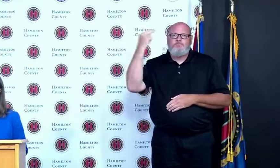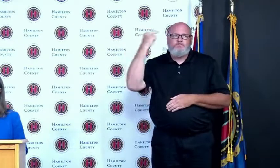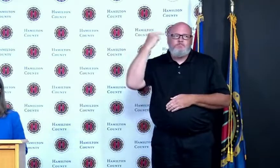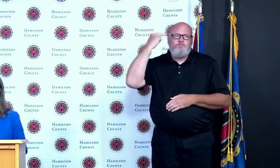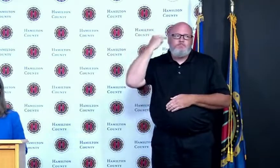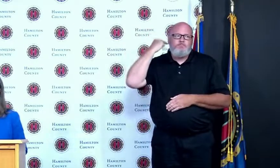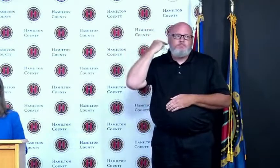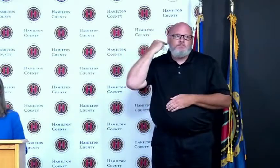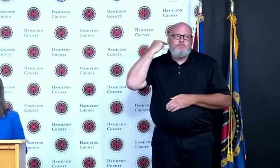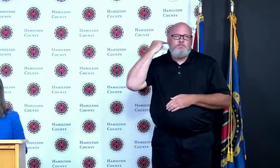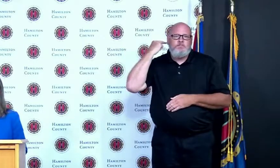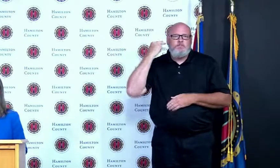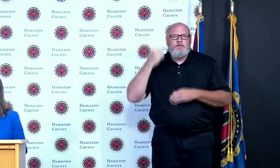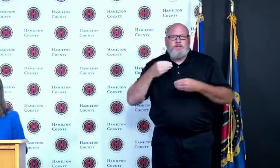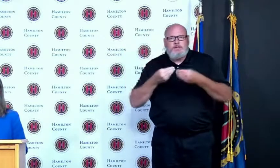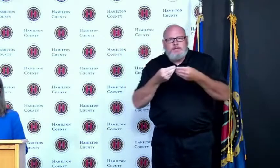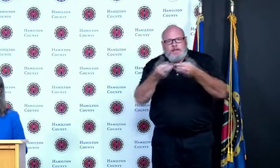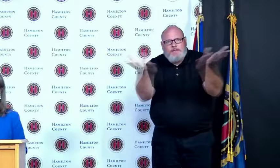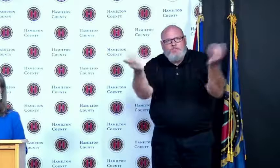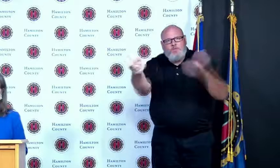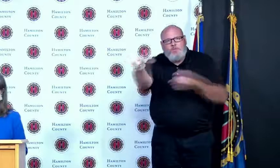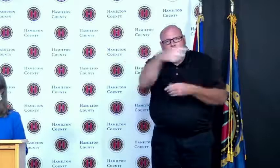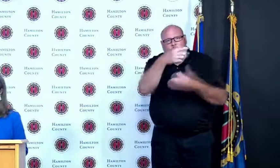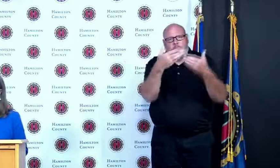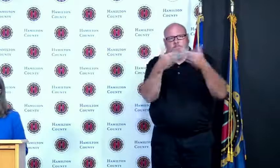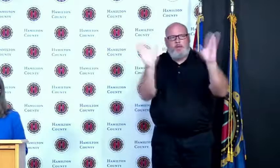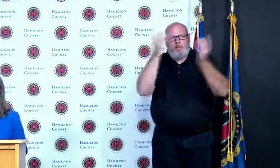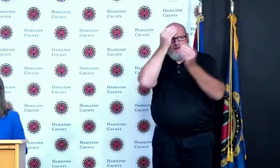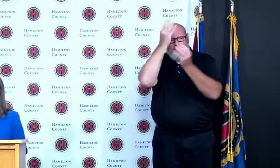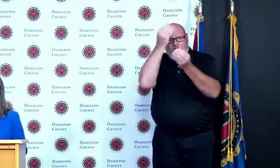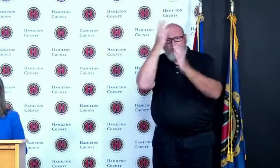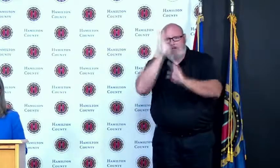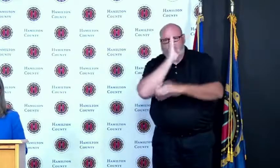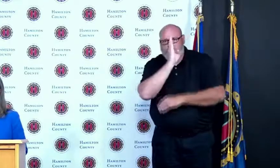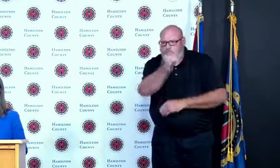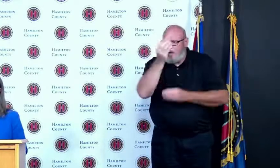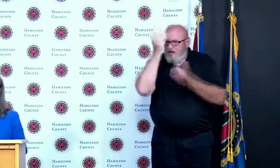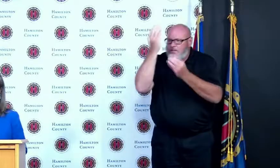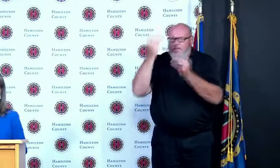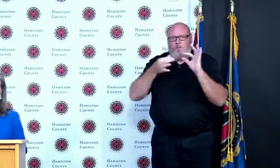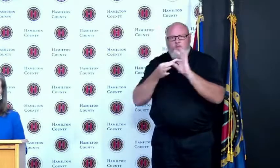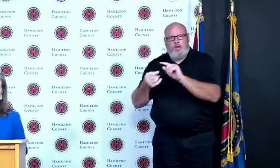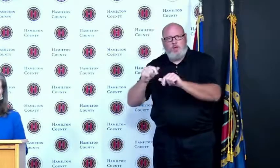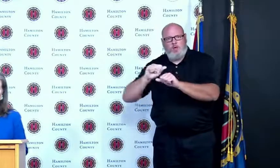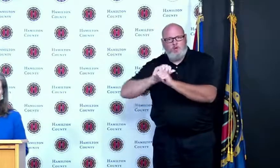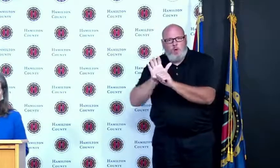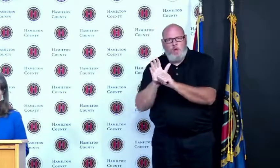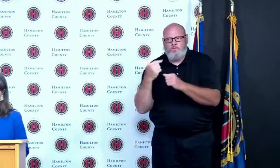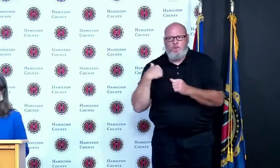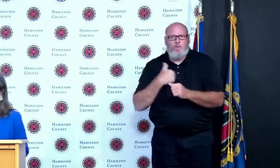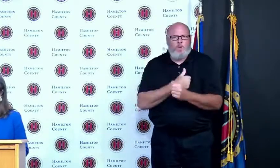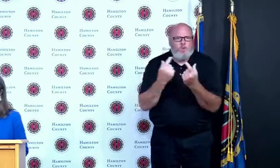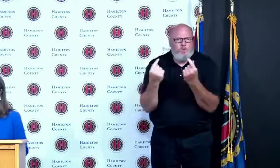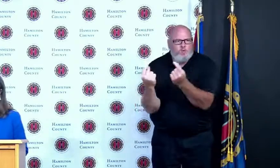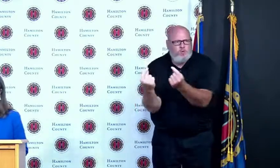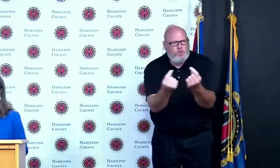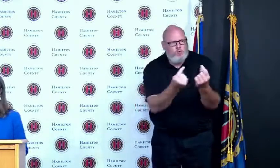about Covid-19. I could not have carried out this goal without the expertise and the partnership of